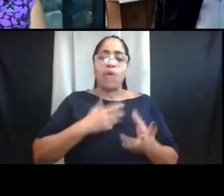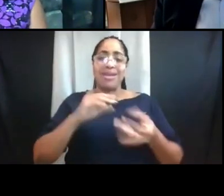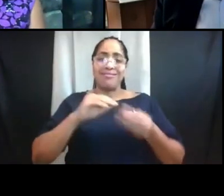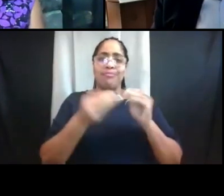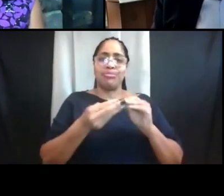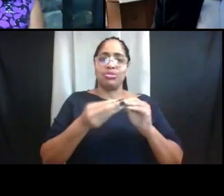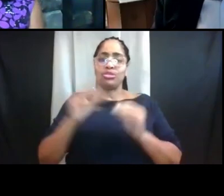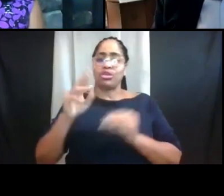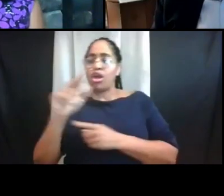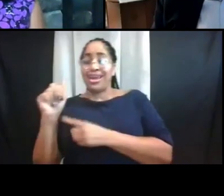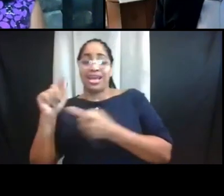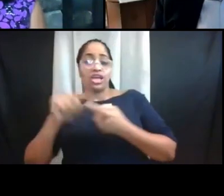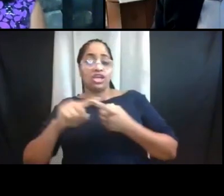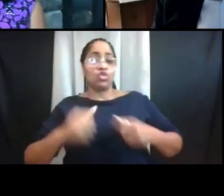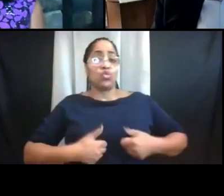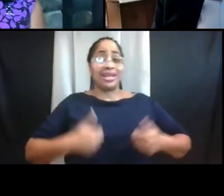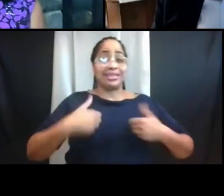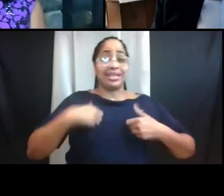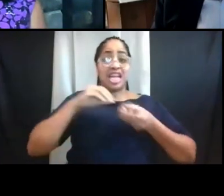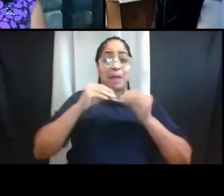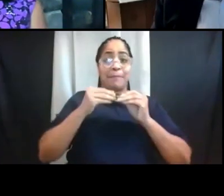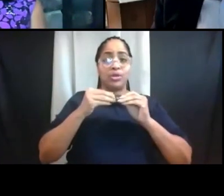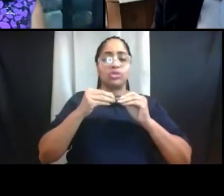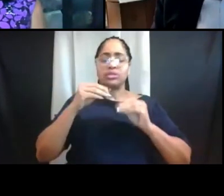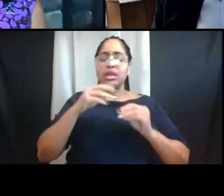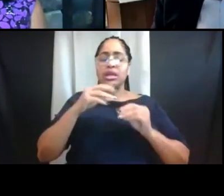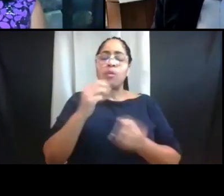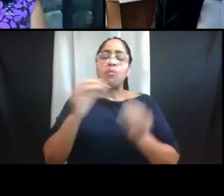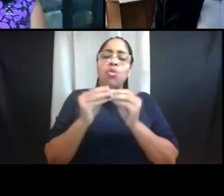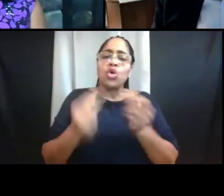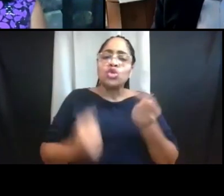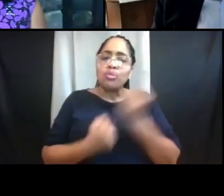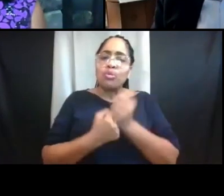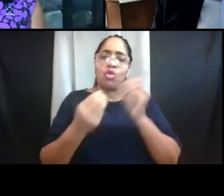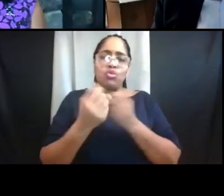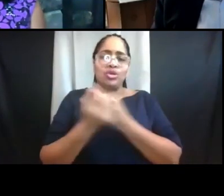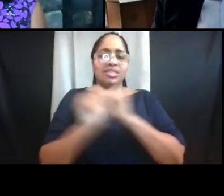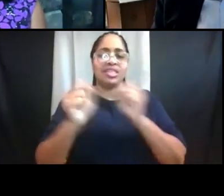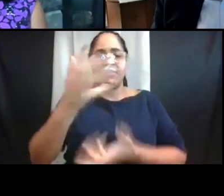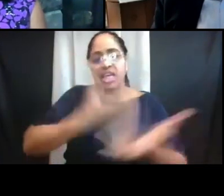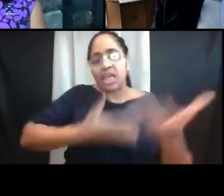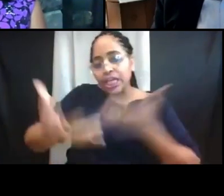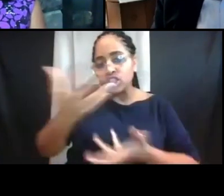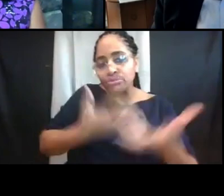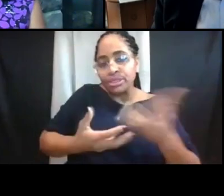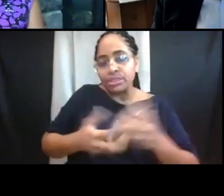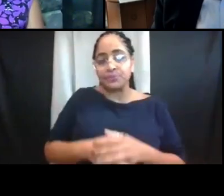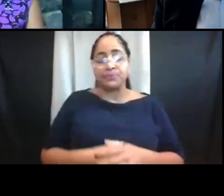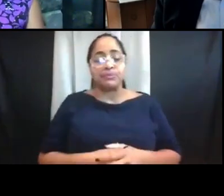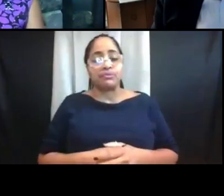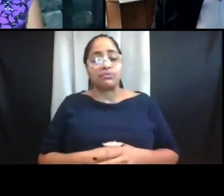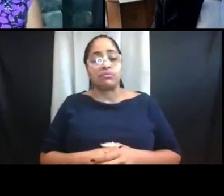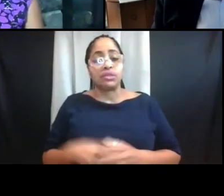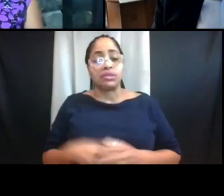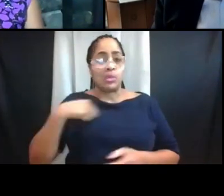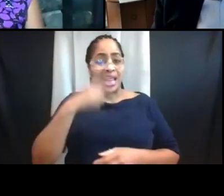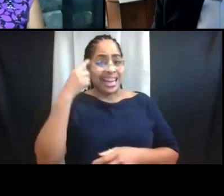And that provides more support and more safe engagement. When we think about enforcement for winter semester,